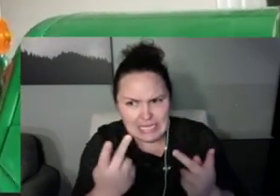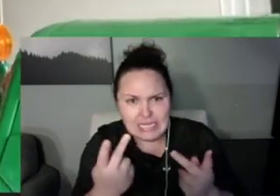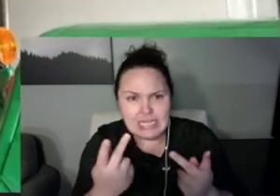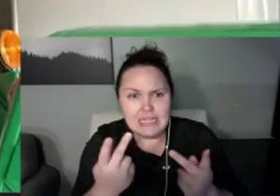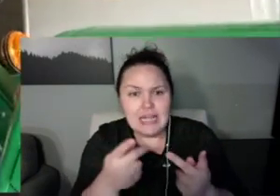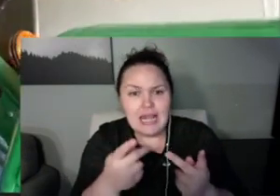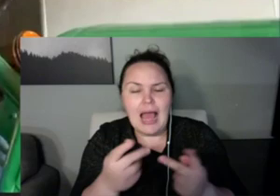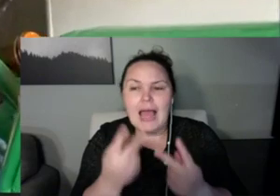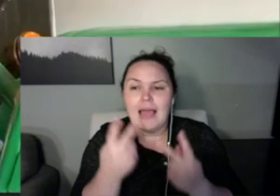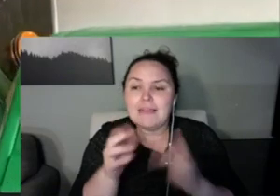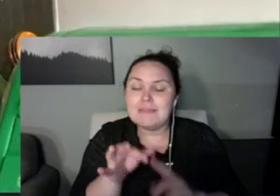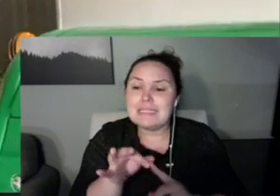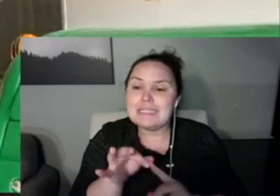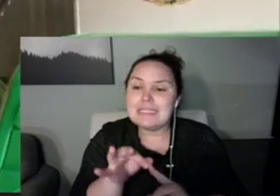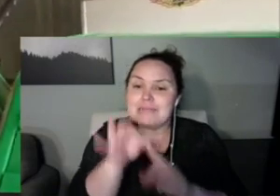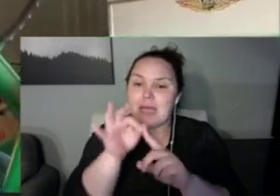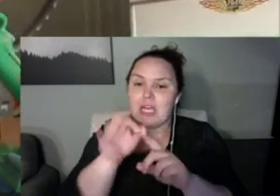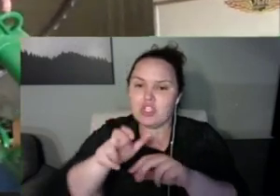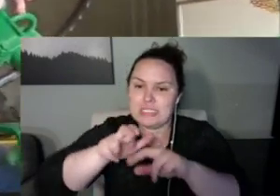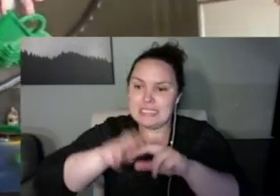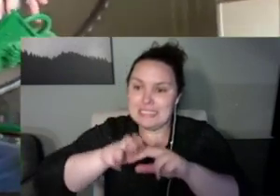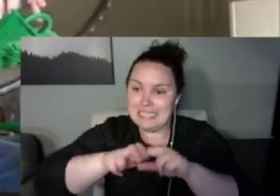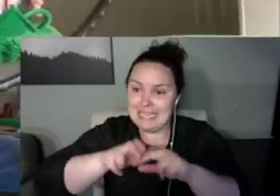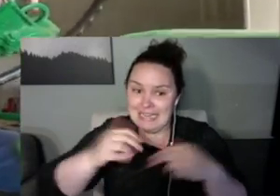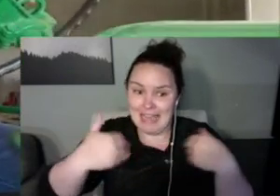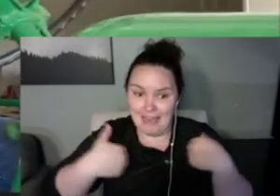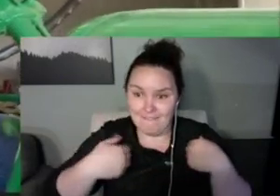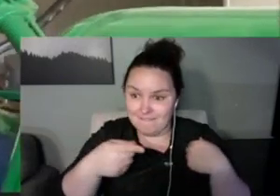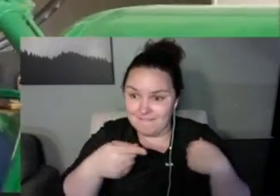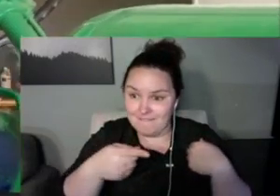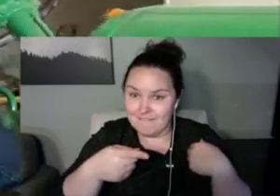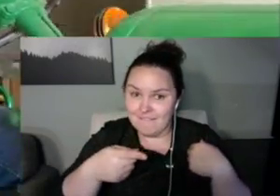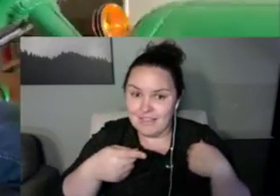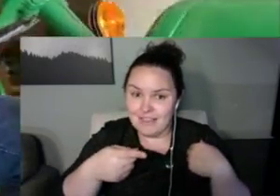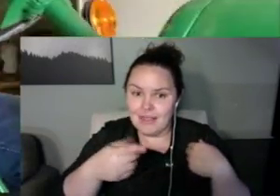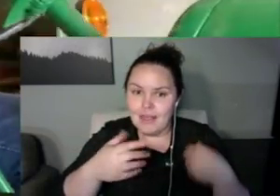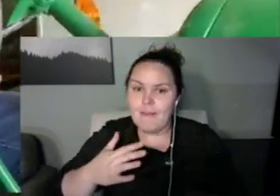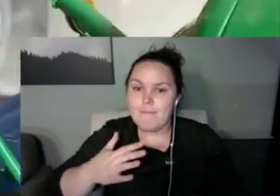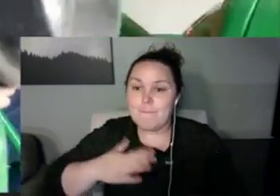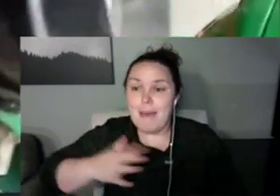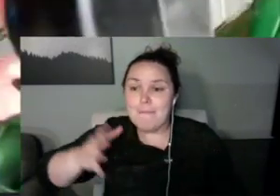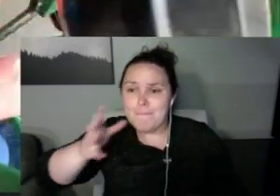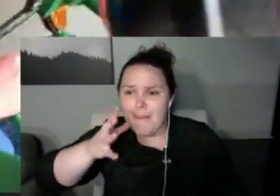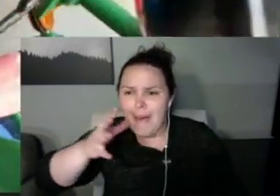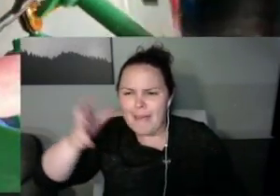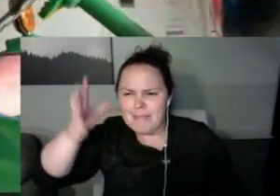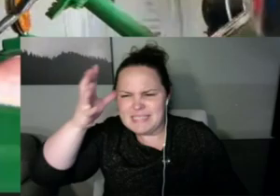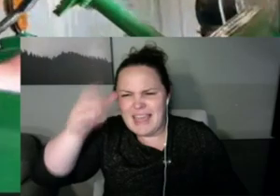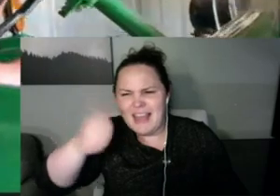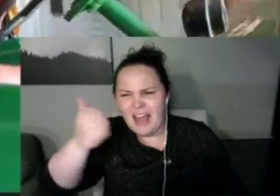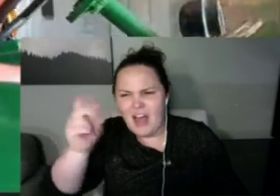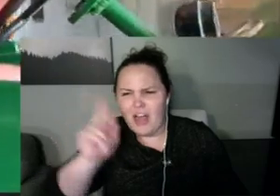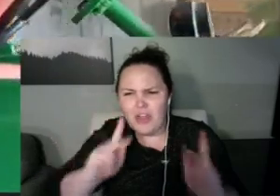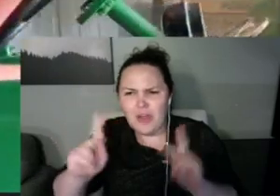I am sitting on a special seat that my mom and dad and a few other people have made for me.